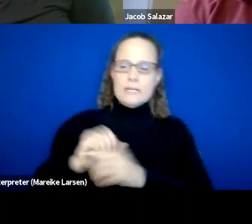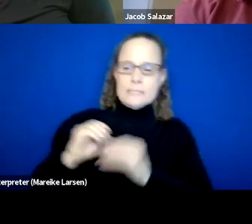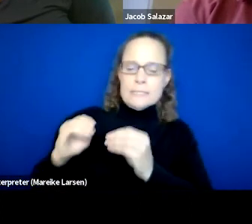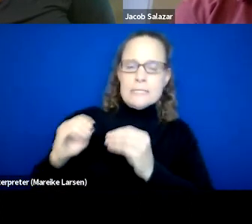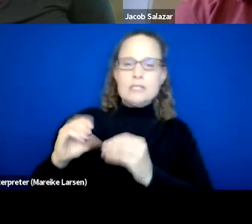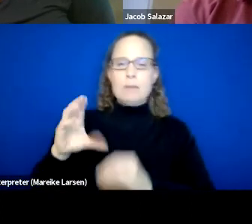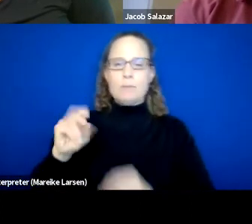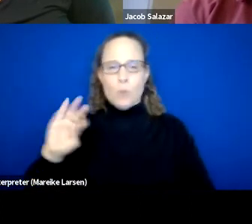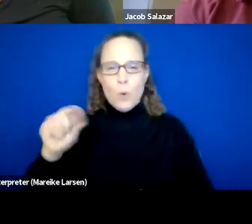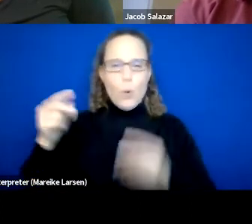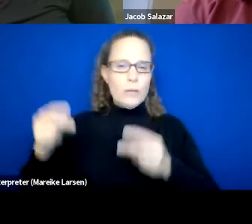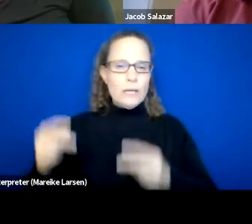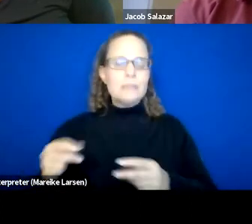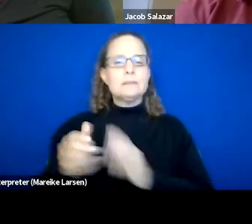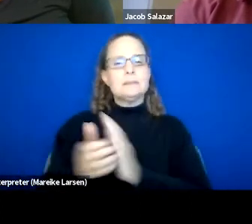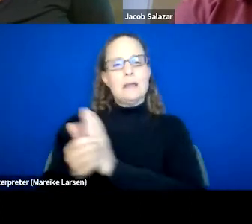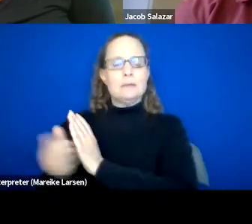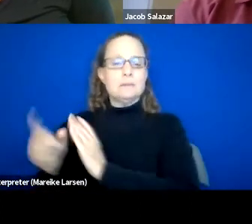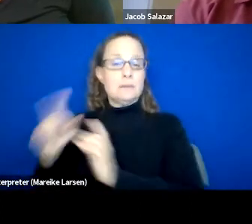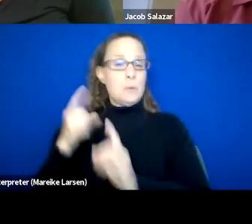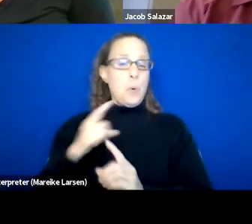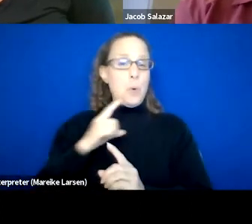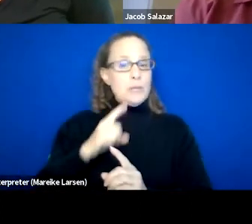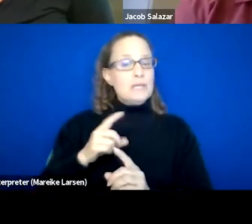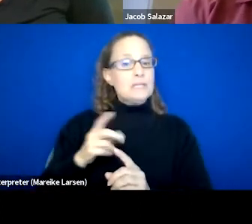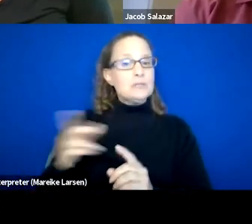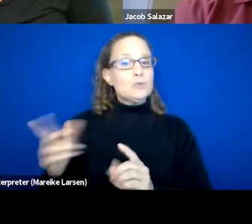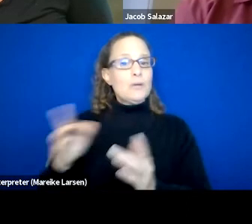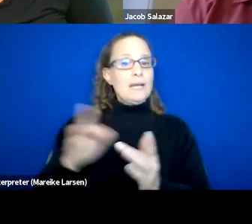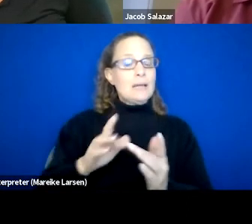And the goal there is to connect them to job opportunities.